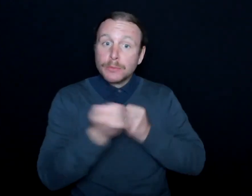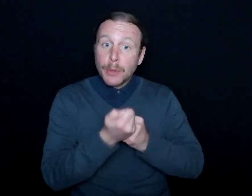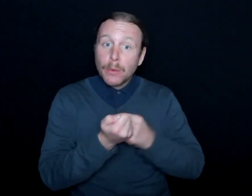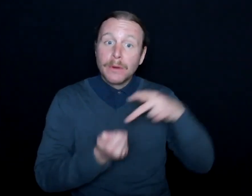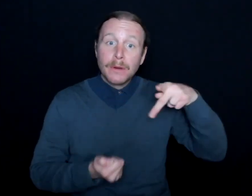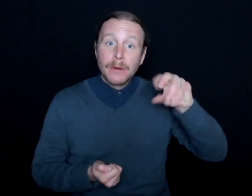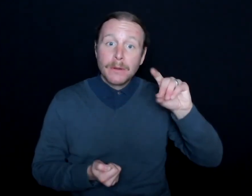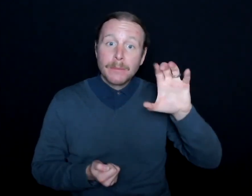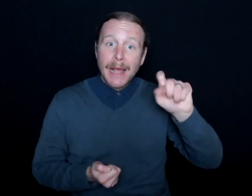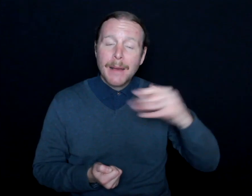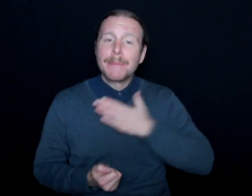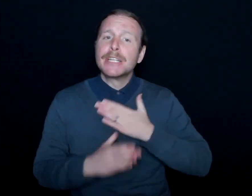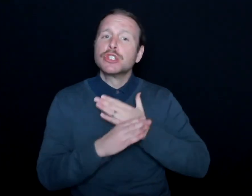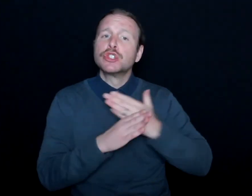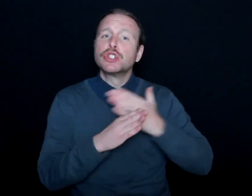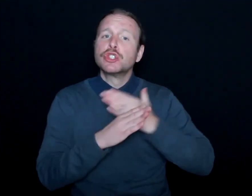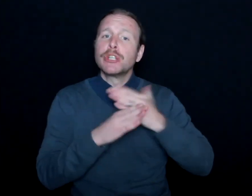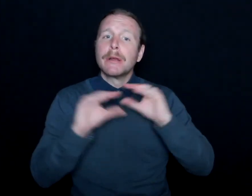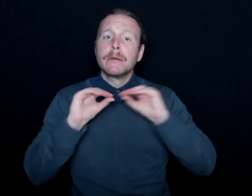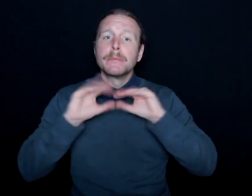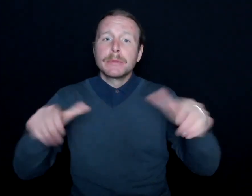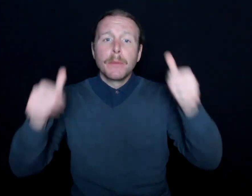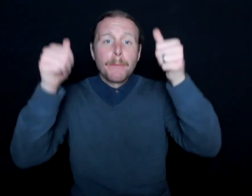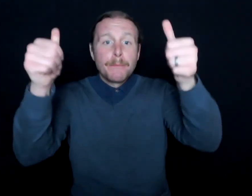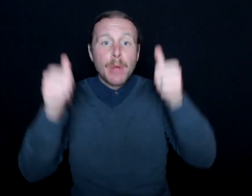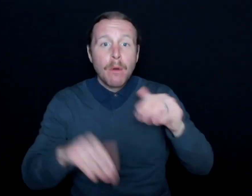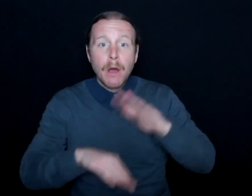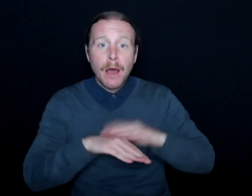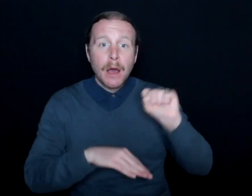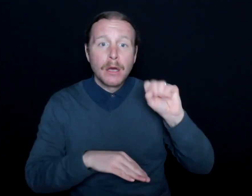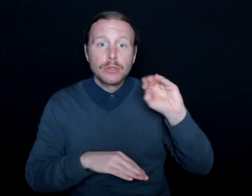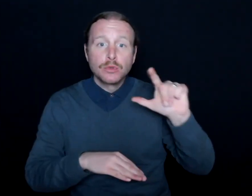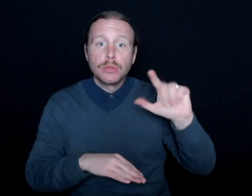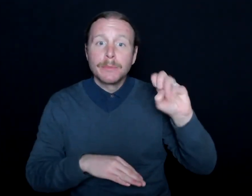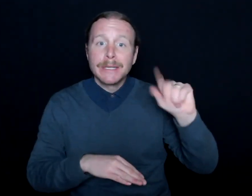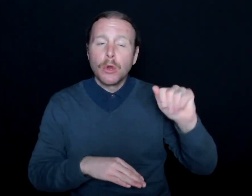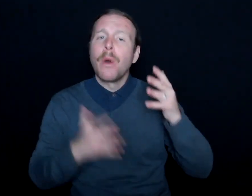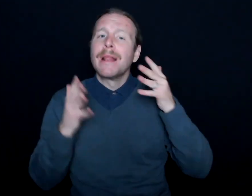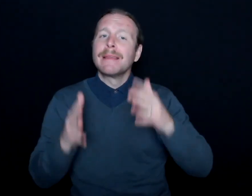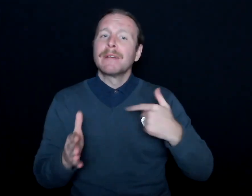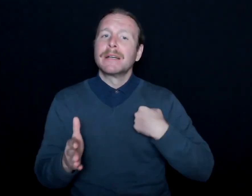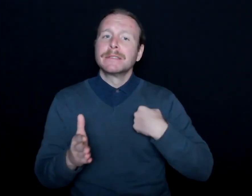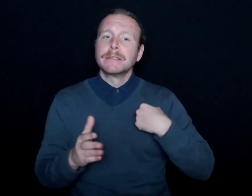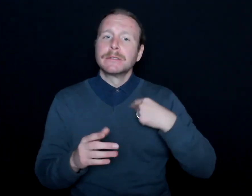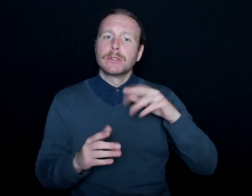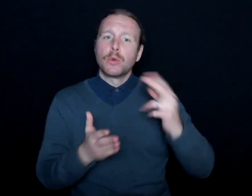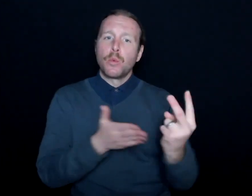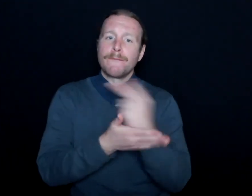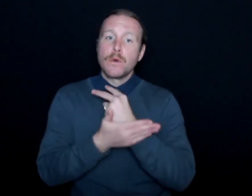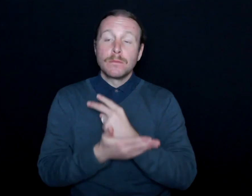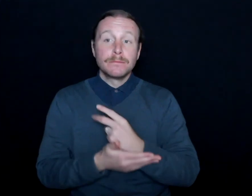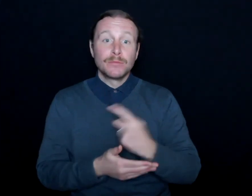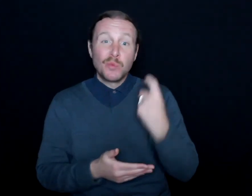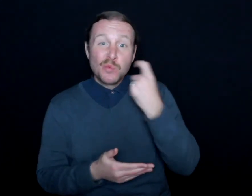please share it with others, post about it on social media, or leave us a rating and review. To catch all the latest on accessibility,